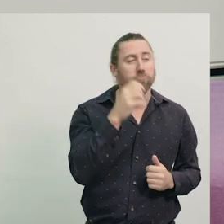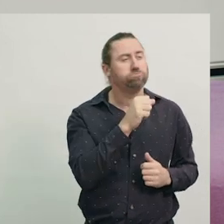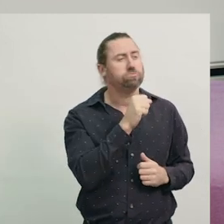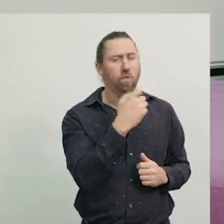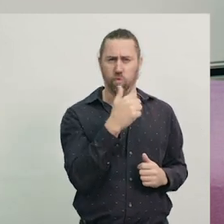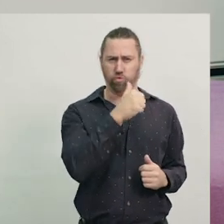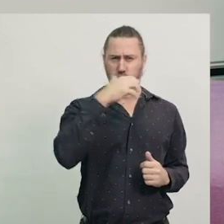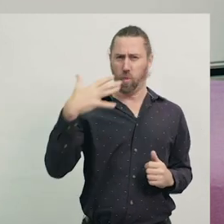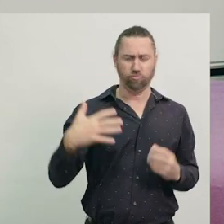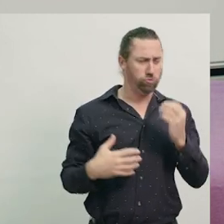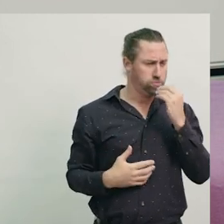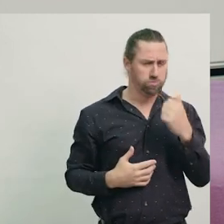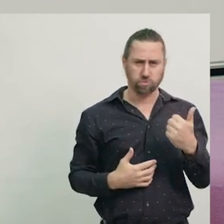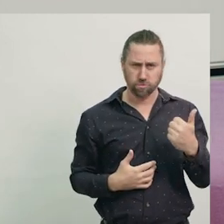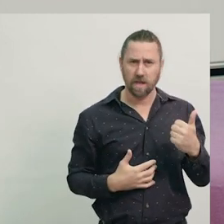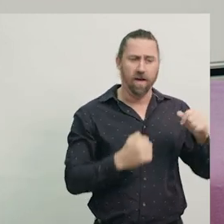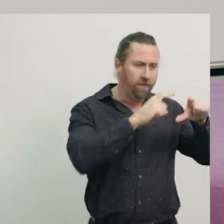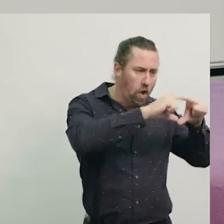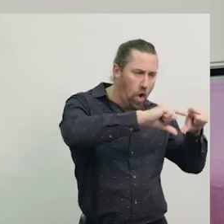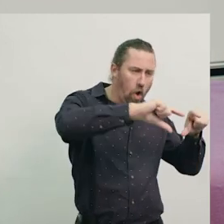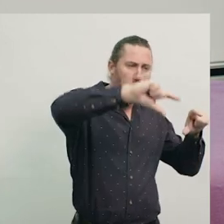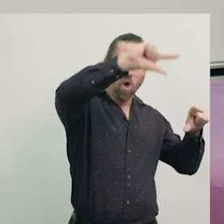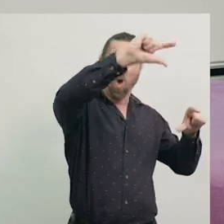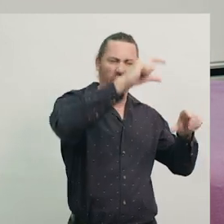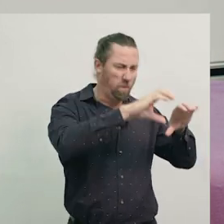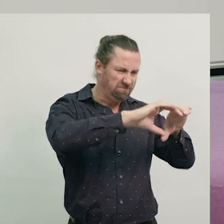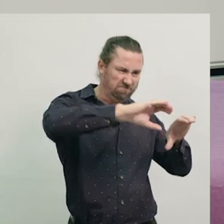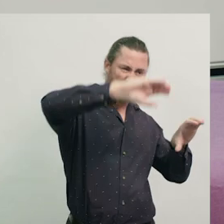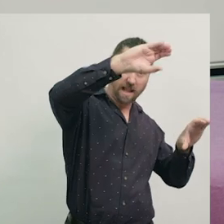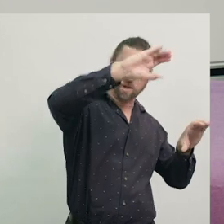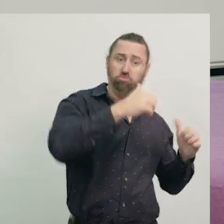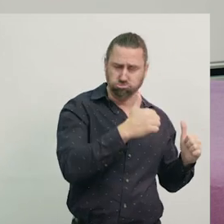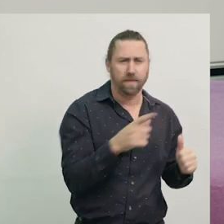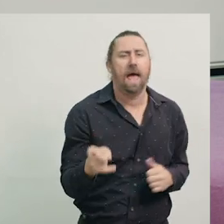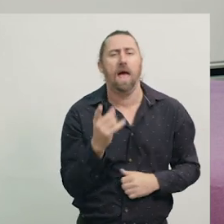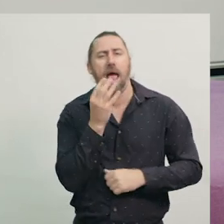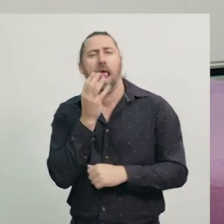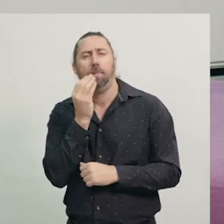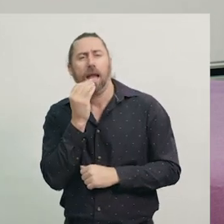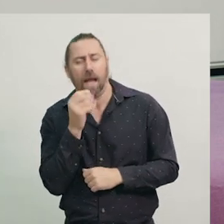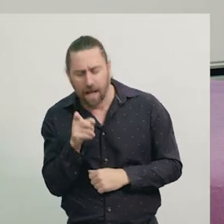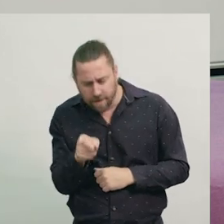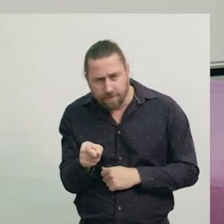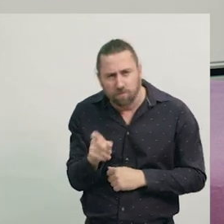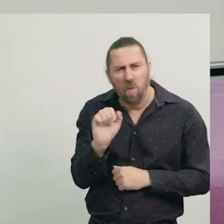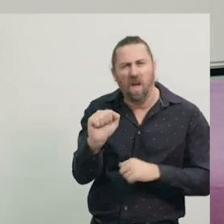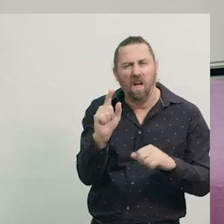Mm! And they have a curved or cylindrical shape. What about lemons? What are their features?